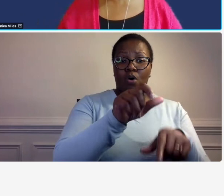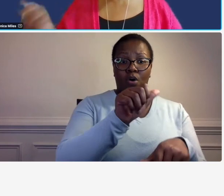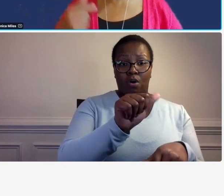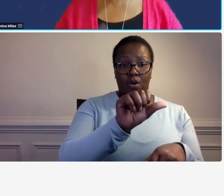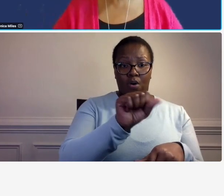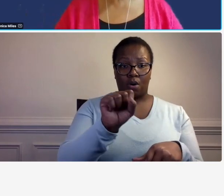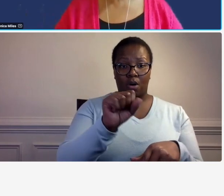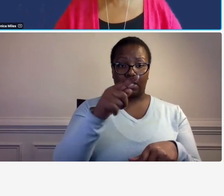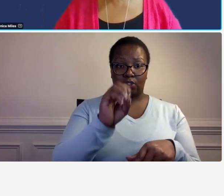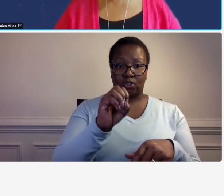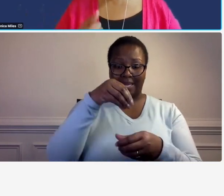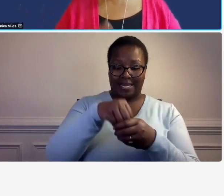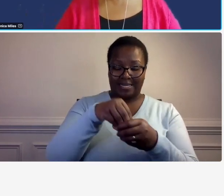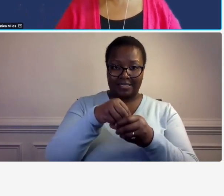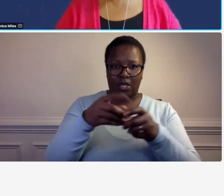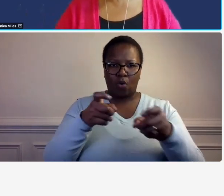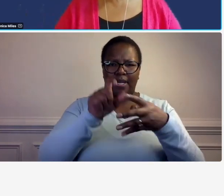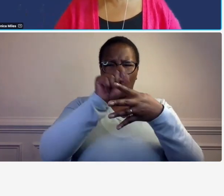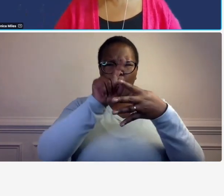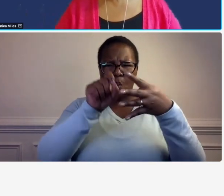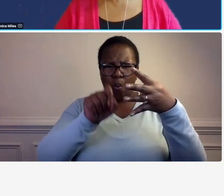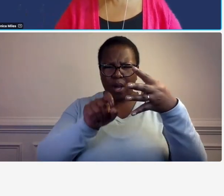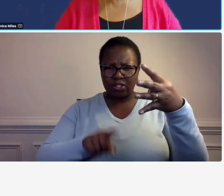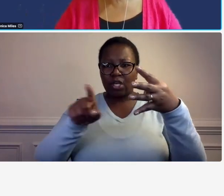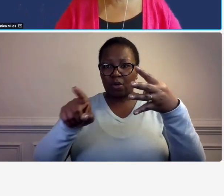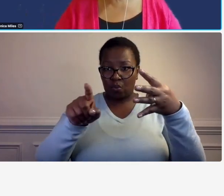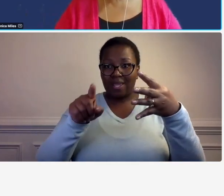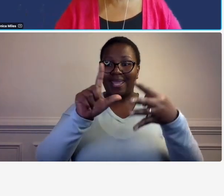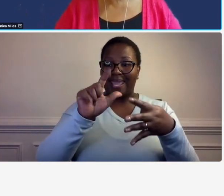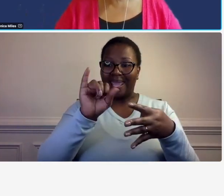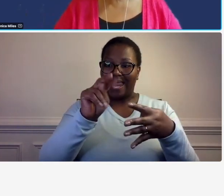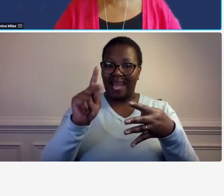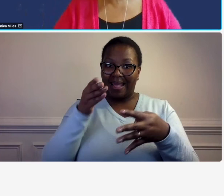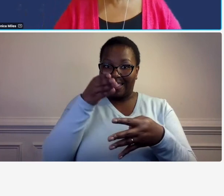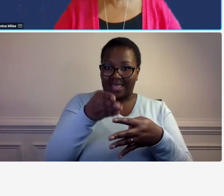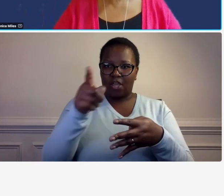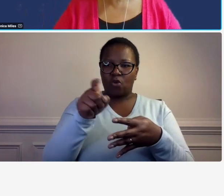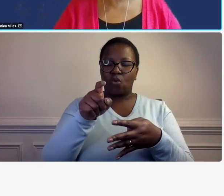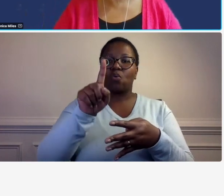we have a link to that fill it out properly accurately because you're going to be judged by it